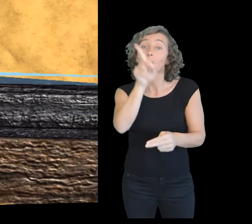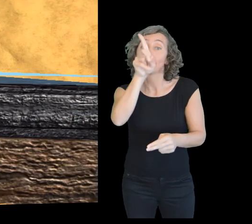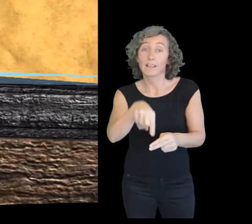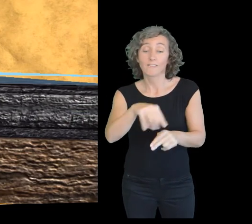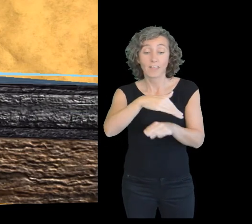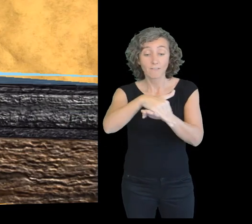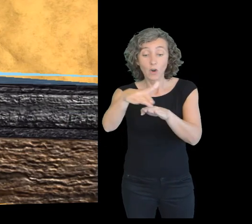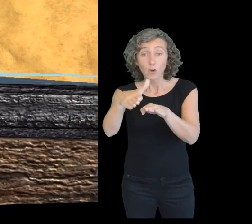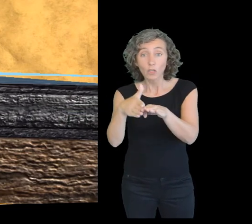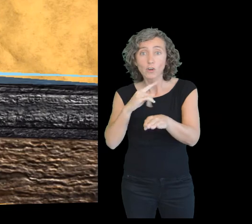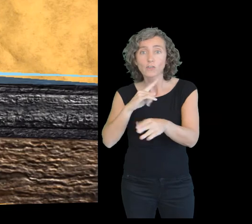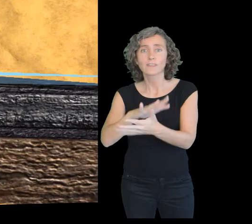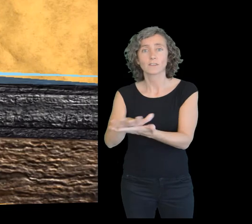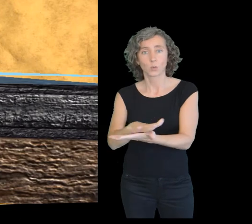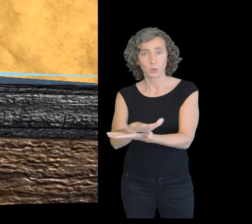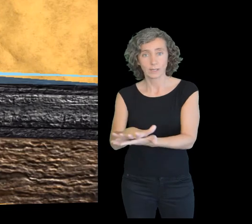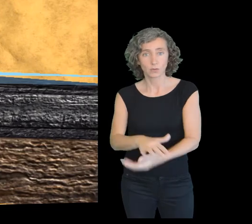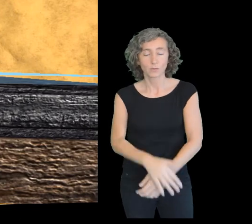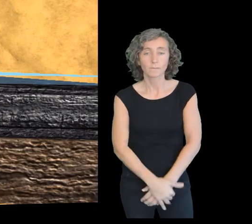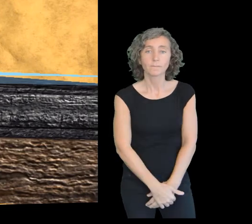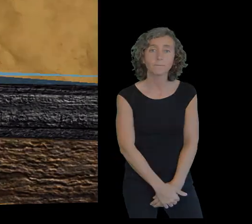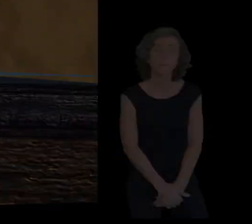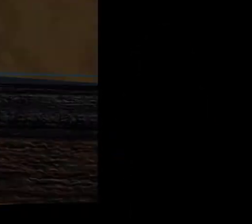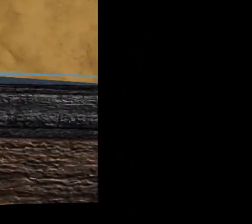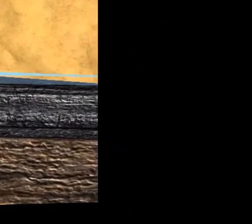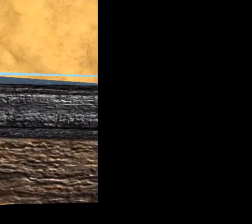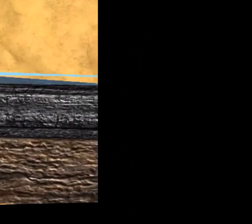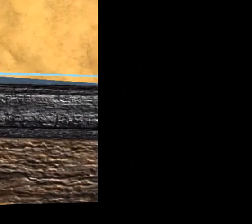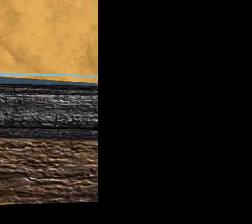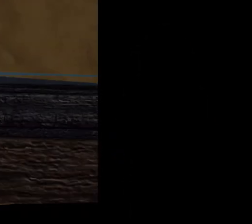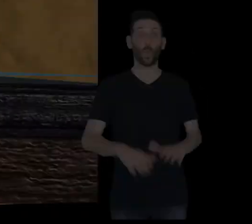For this reason, they are also called destructive plate borders.